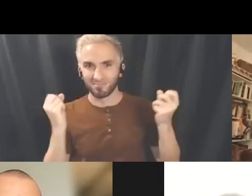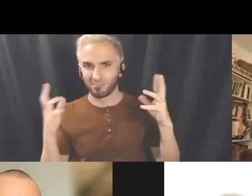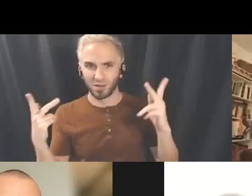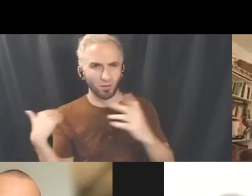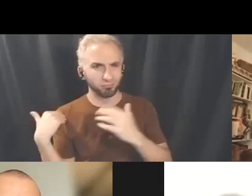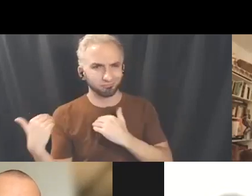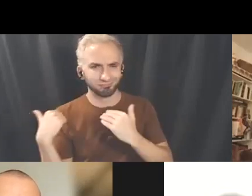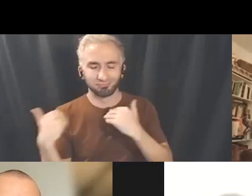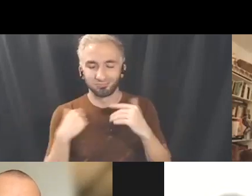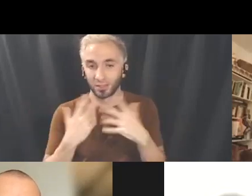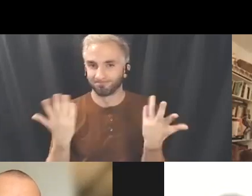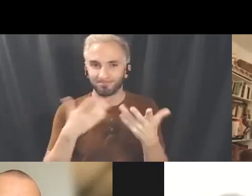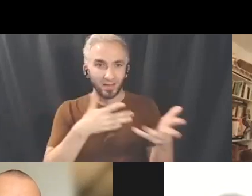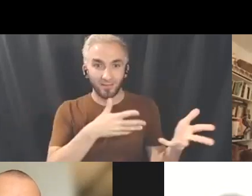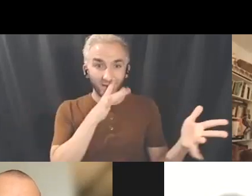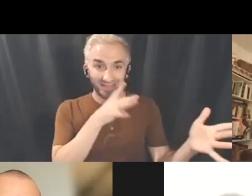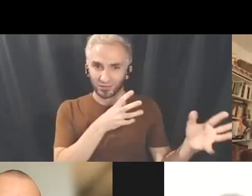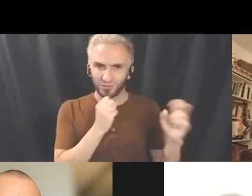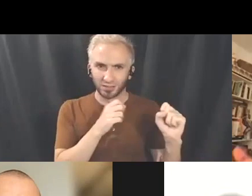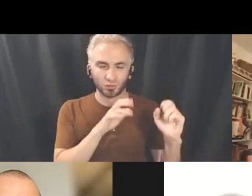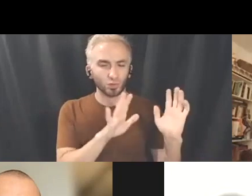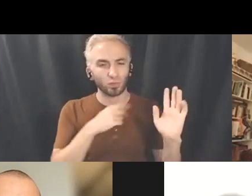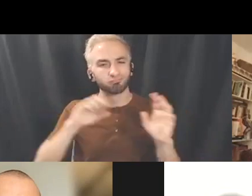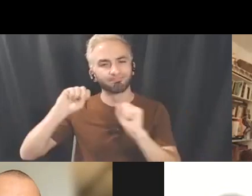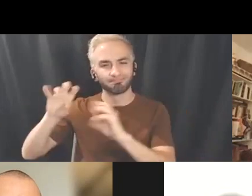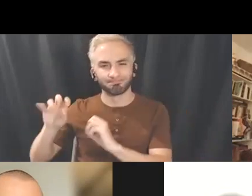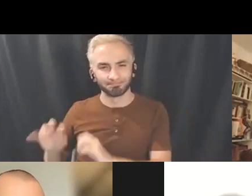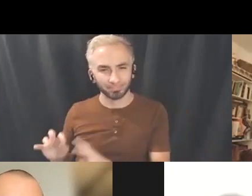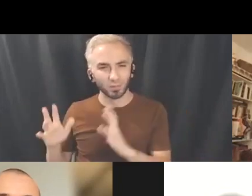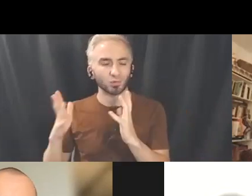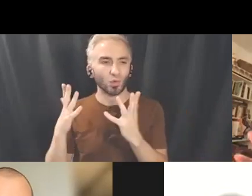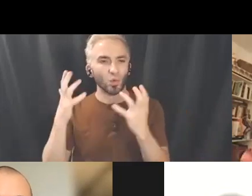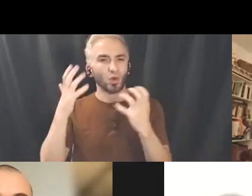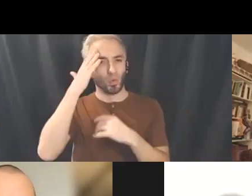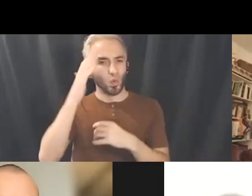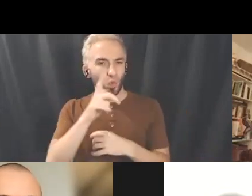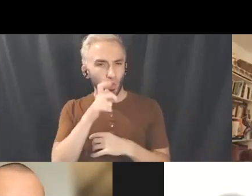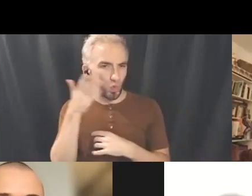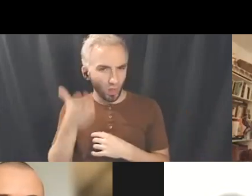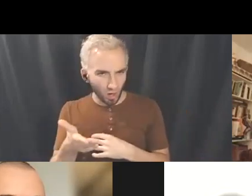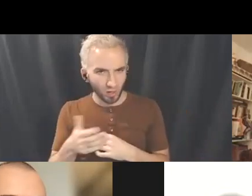I think it was going really fast and so we'll want to want to know who they are. I think that's it for questions.